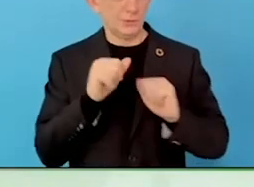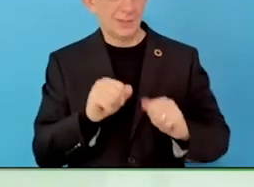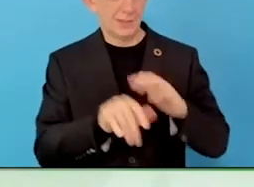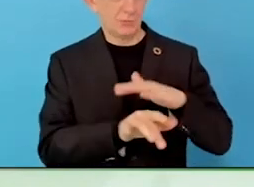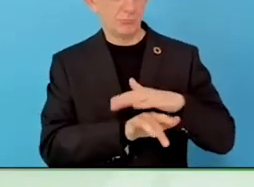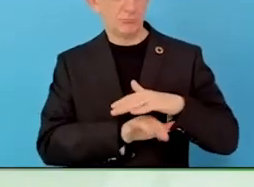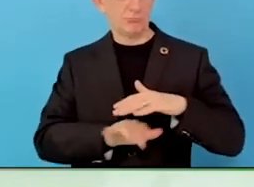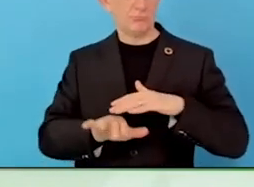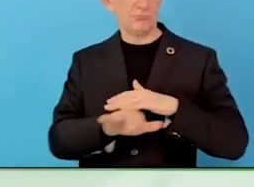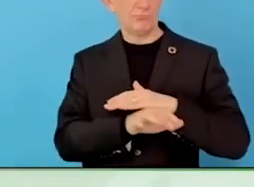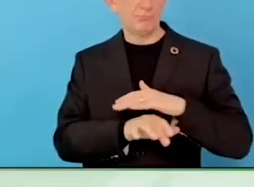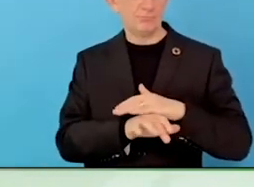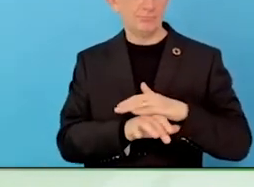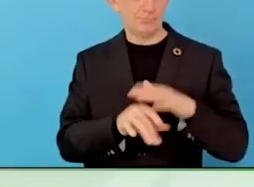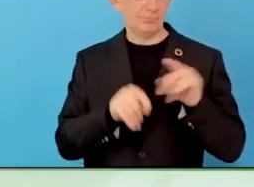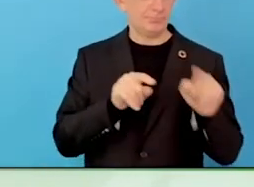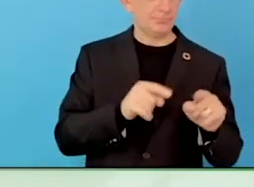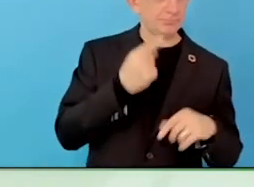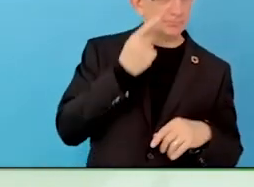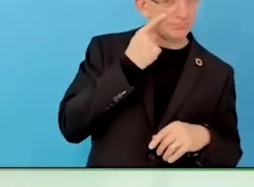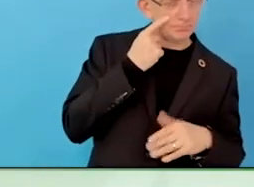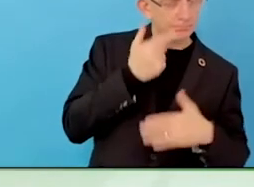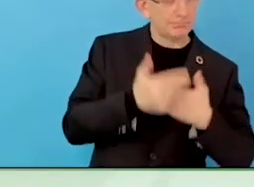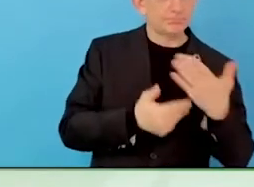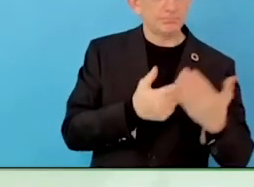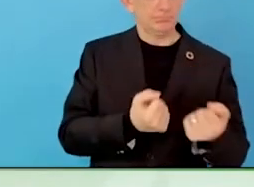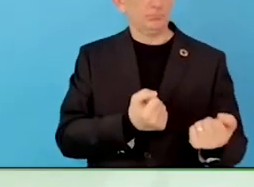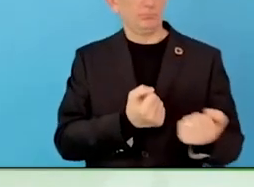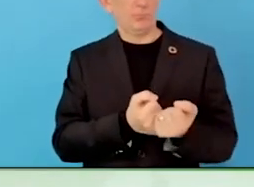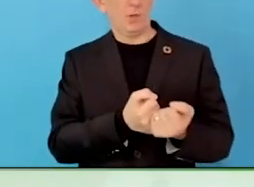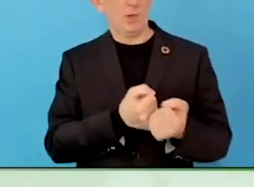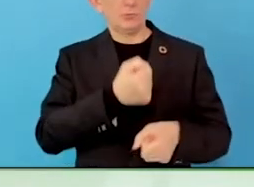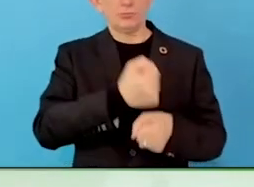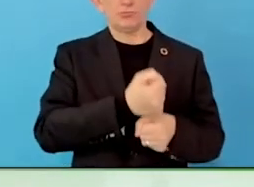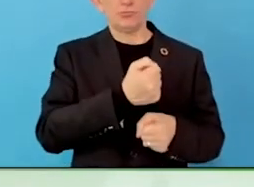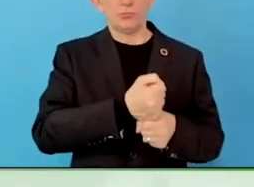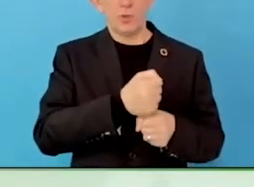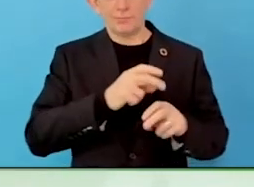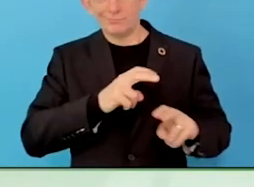We developed a partnership with Accenture on soft skills called skills to succeed.